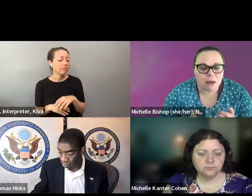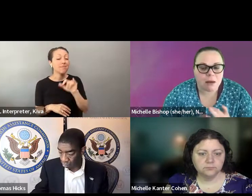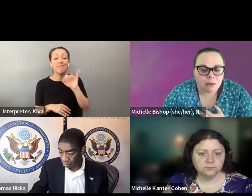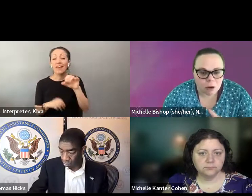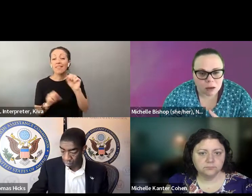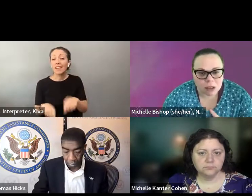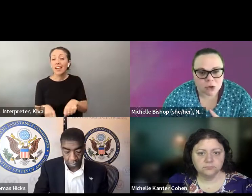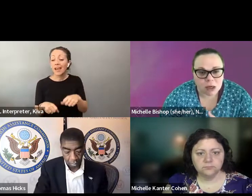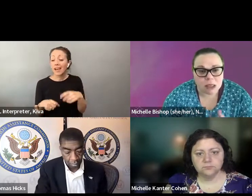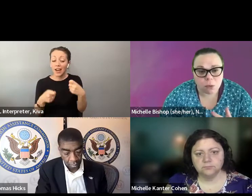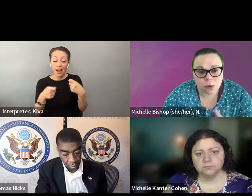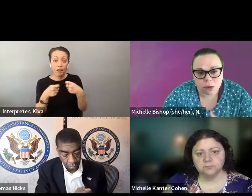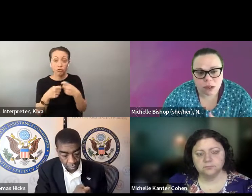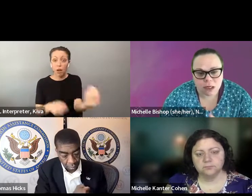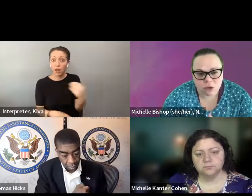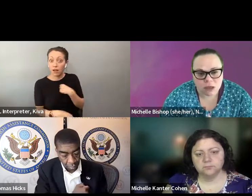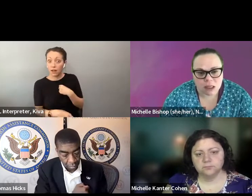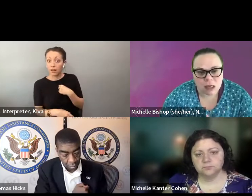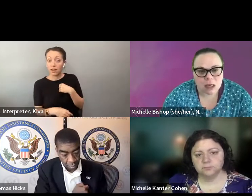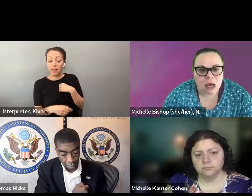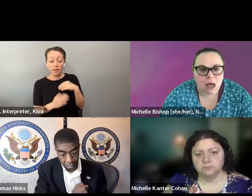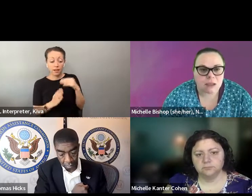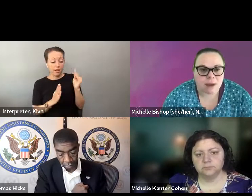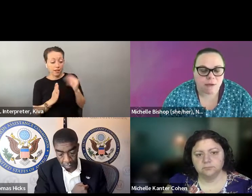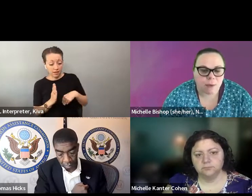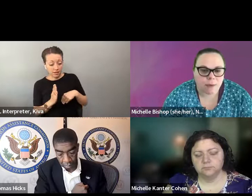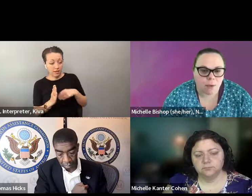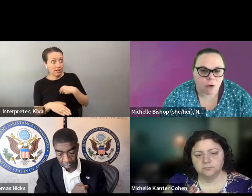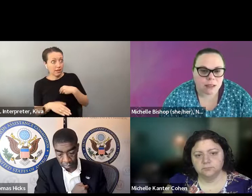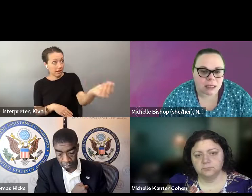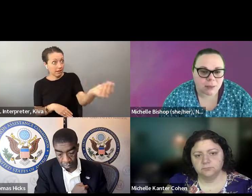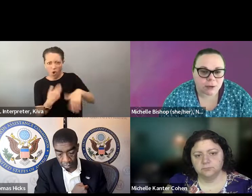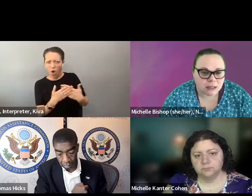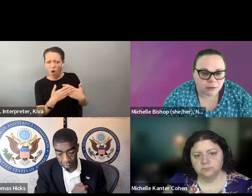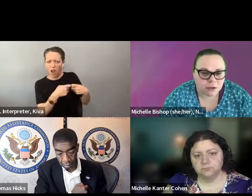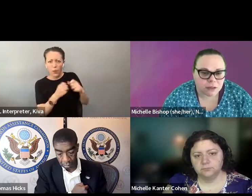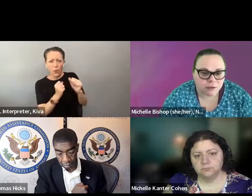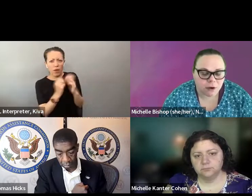re able to, as we were talking about earlier this morning, receive your ballot electronically to vote by mail